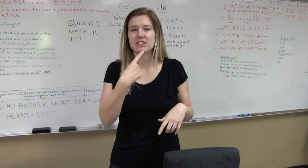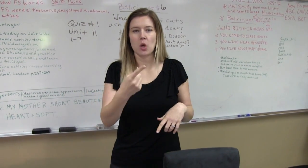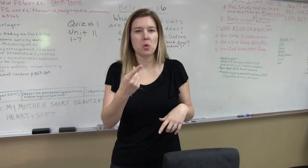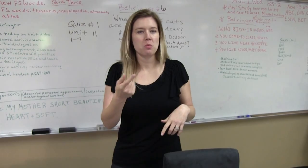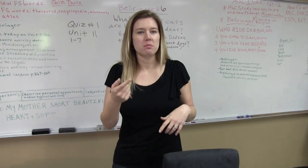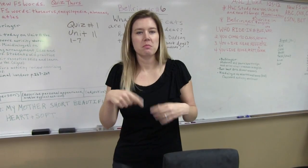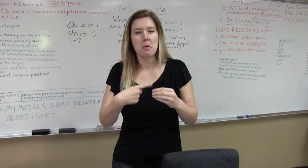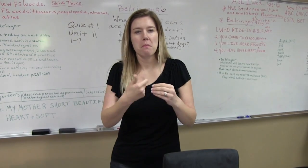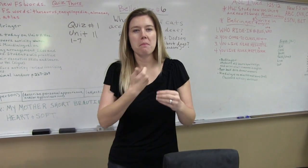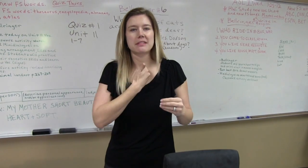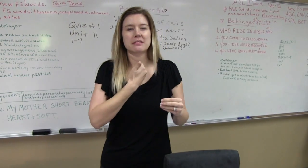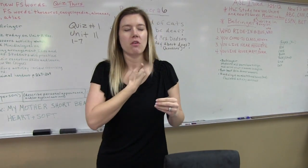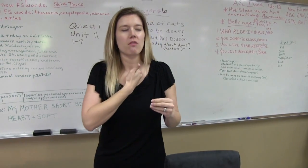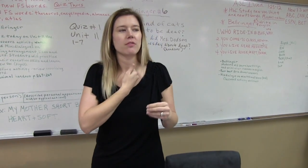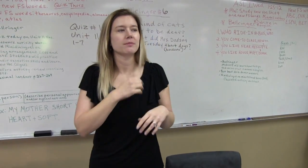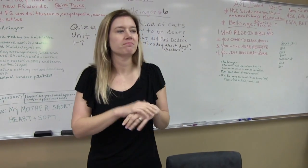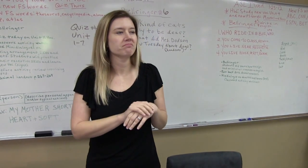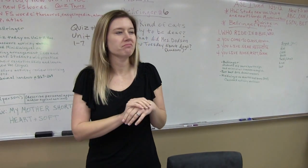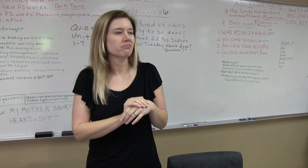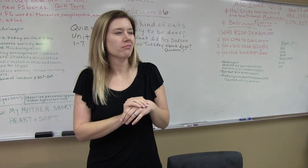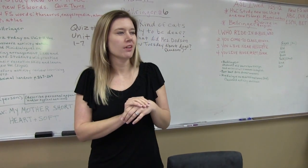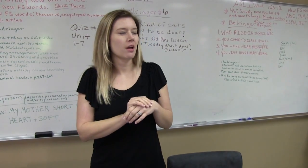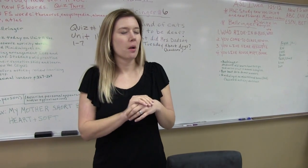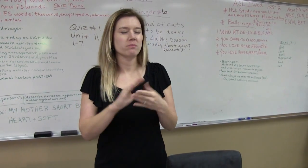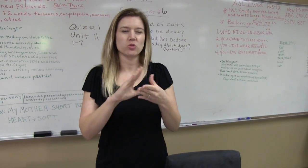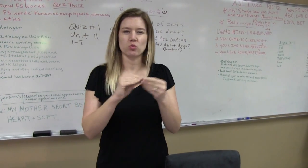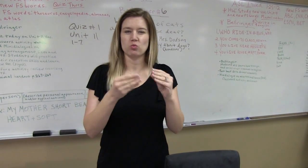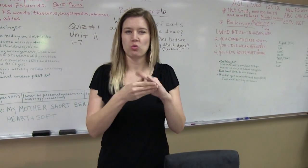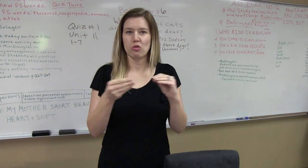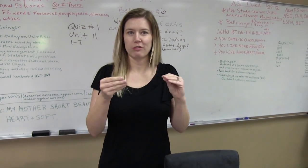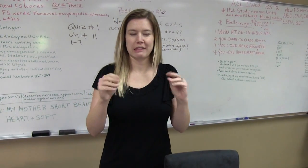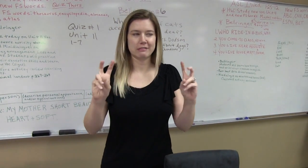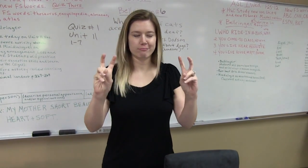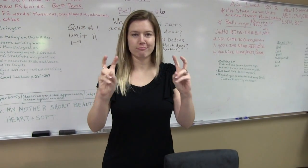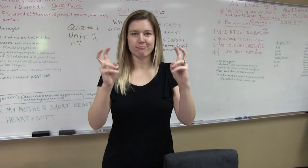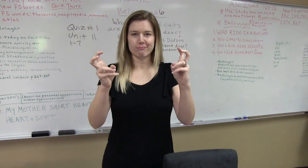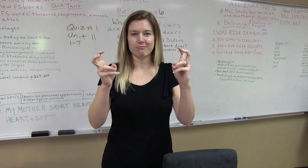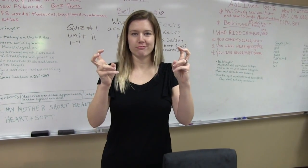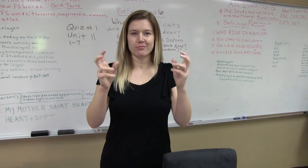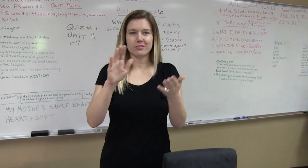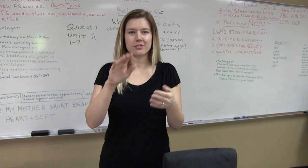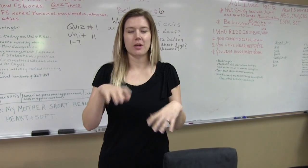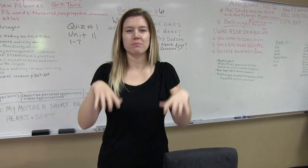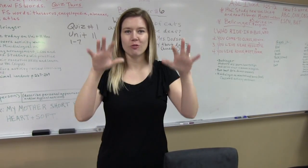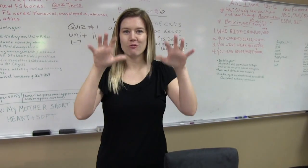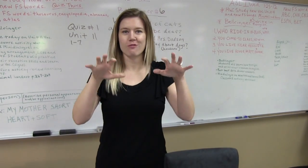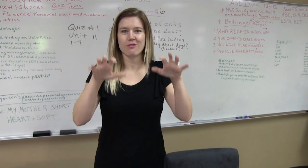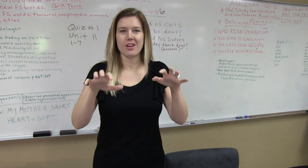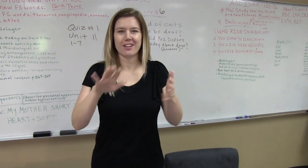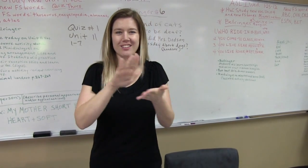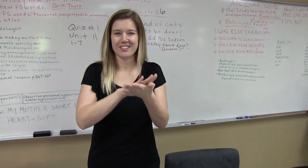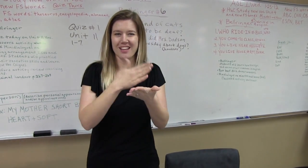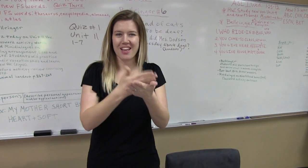I'd like to tell you a little bit about myself. Here's a story, one of those stories, and